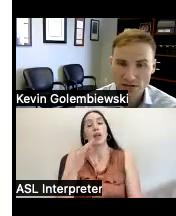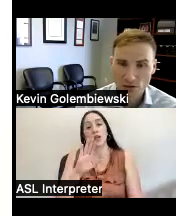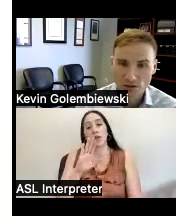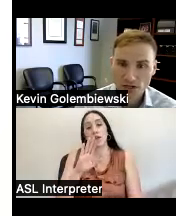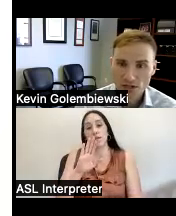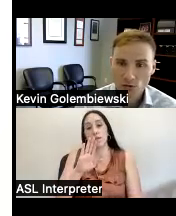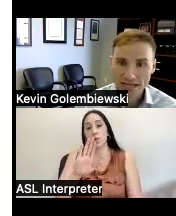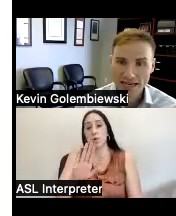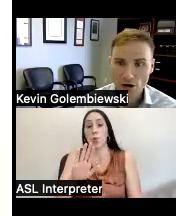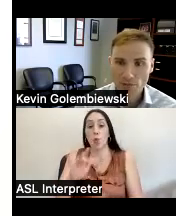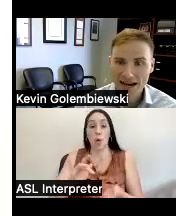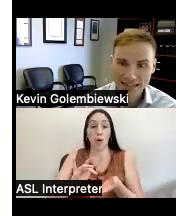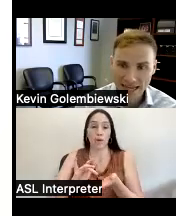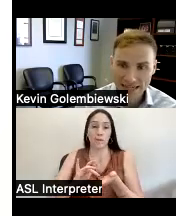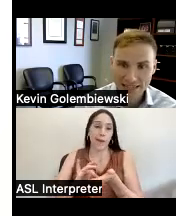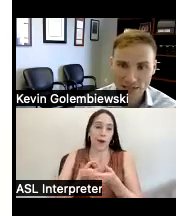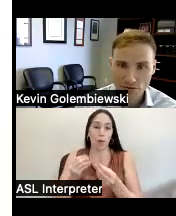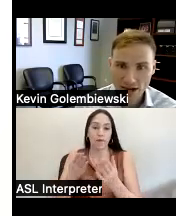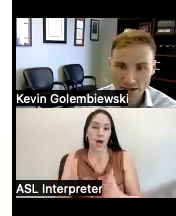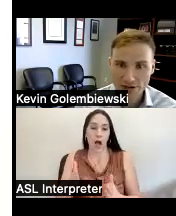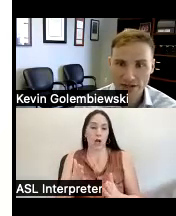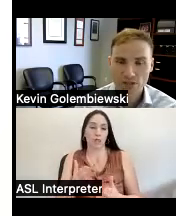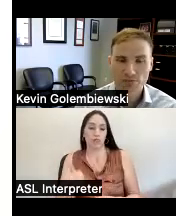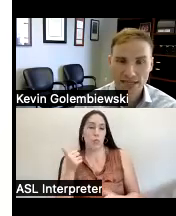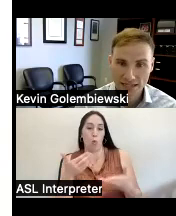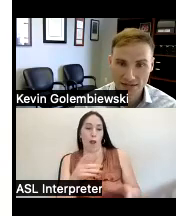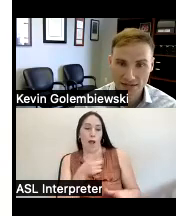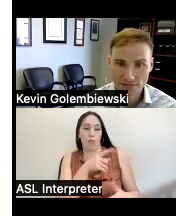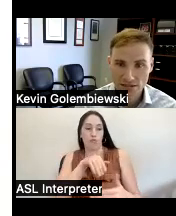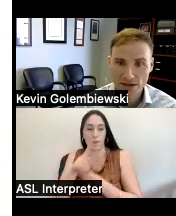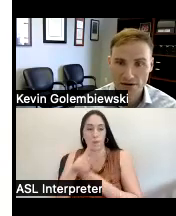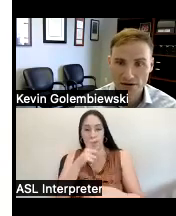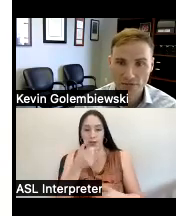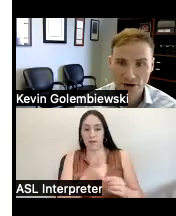animal we can help by contacting the provider and explaining that the medic the Americans